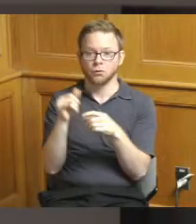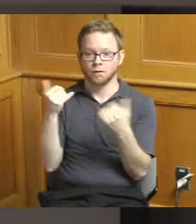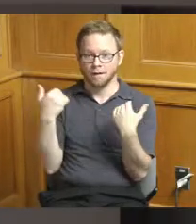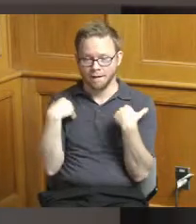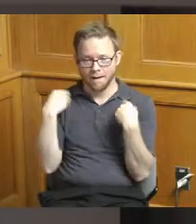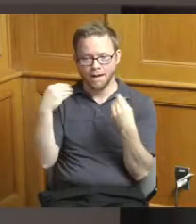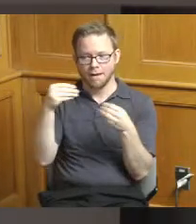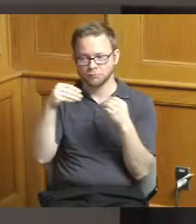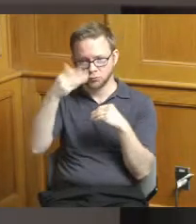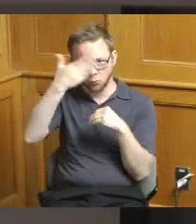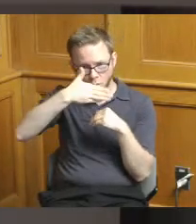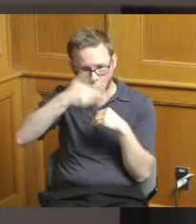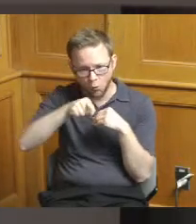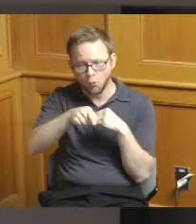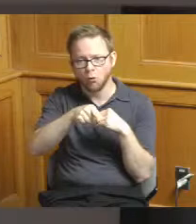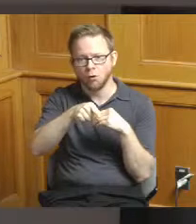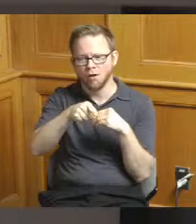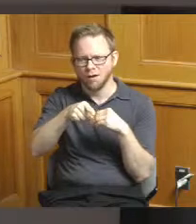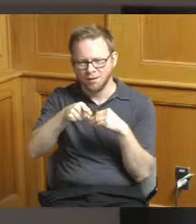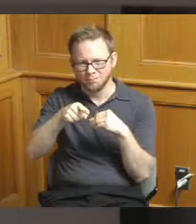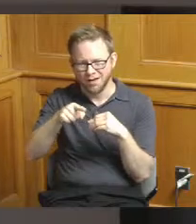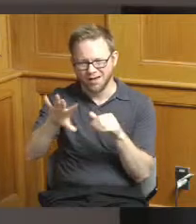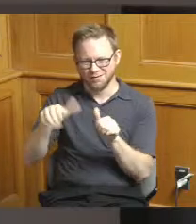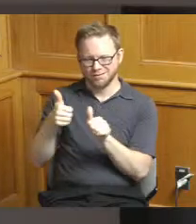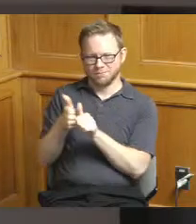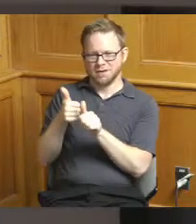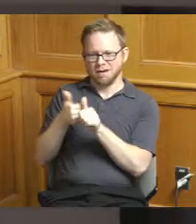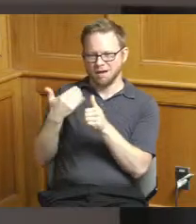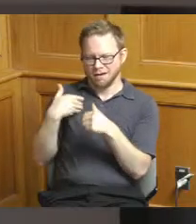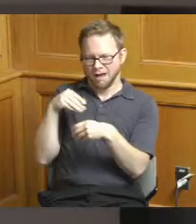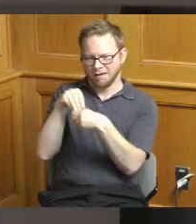but really there's a lot of storage in the building they do have some dedicated party